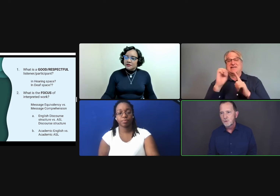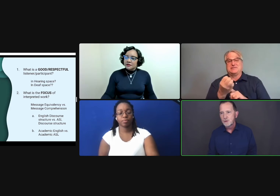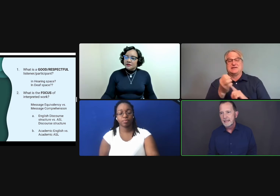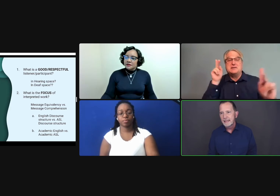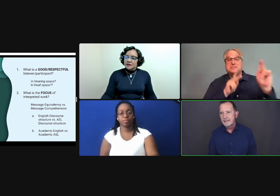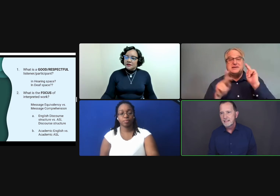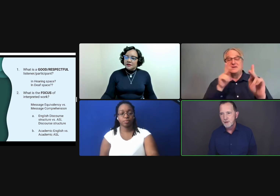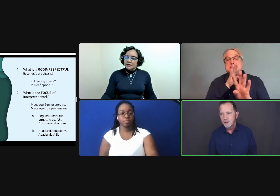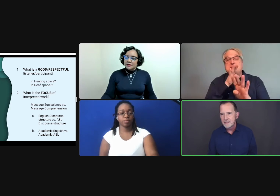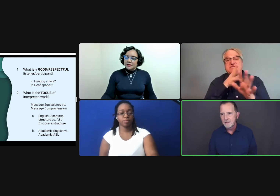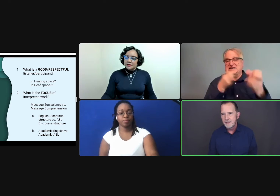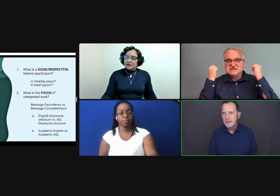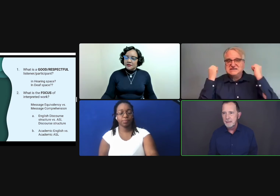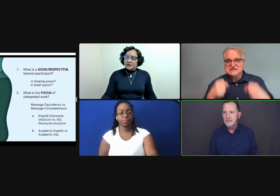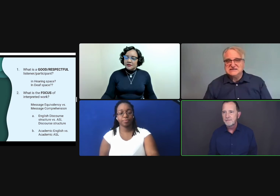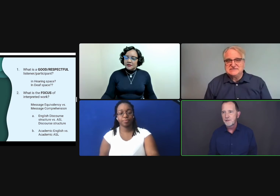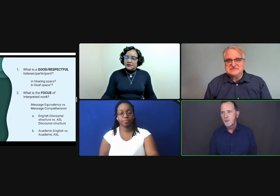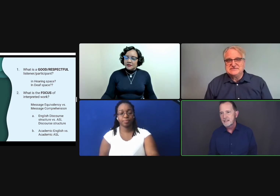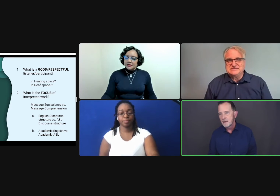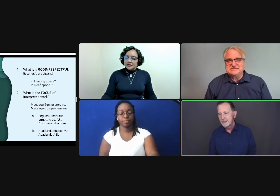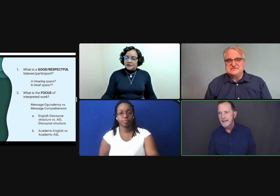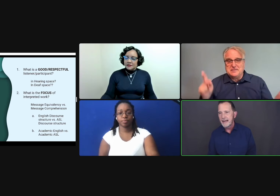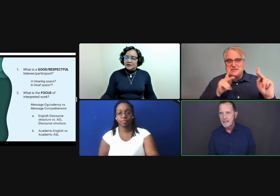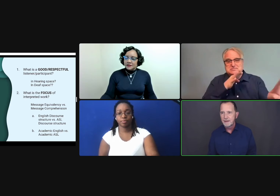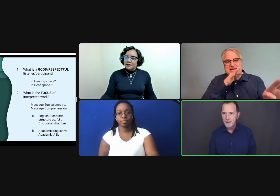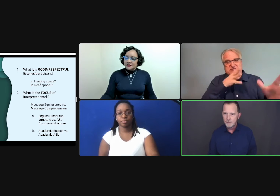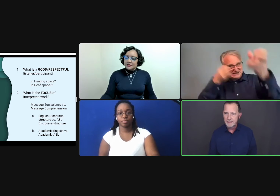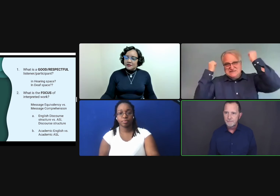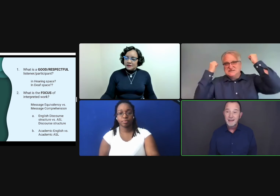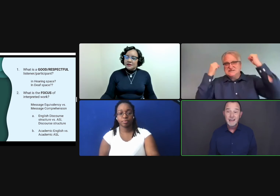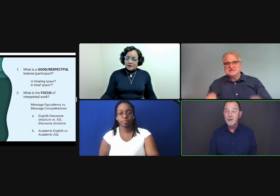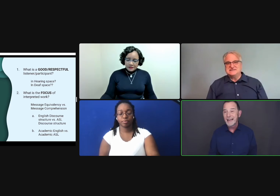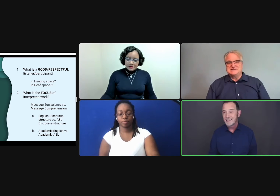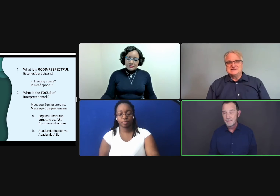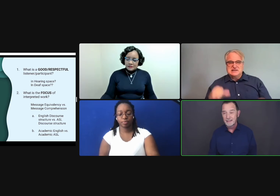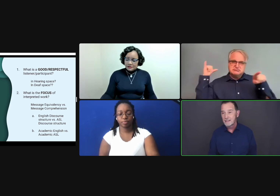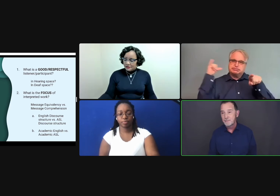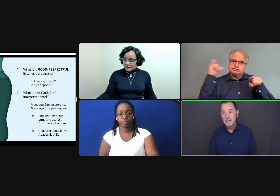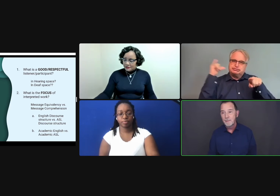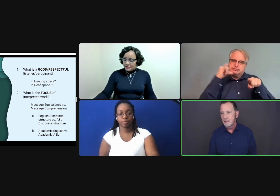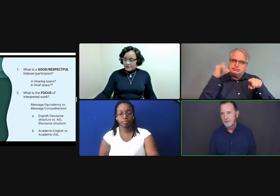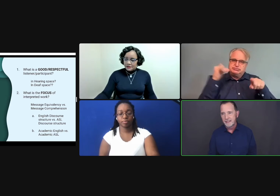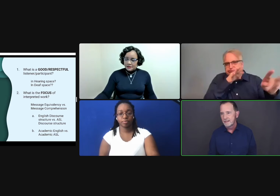we're looking at the experience of deaf people in an otherwise hearing academic environment. Hearing academics speak a mile a minute.